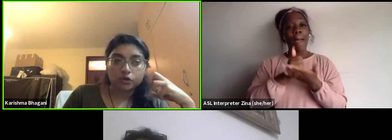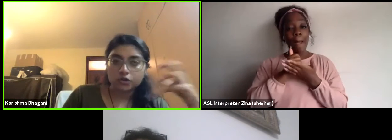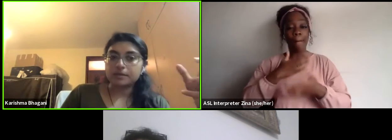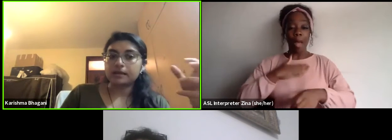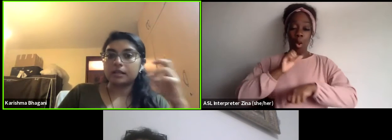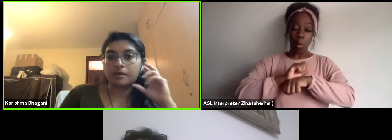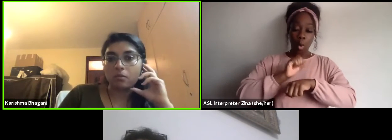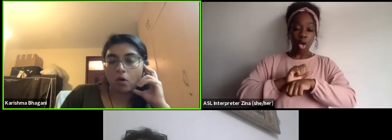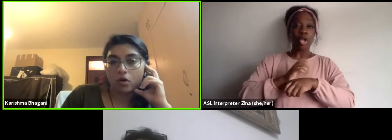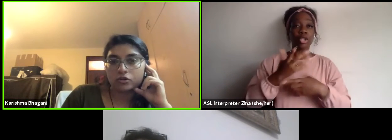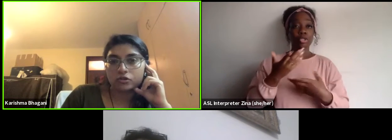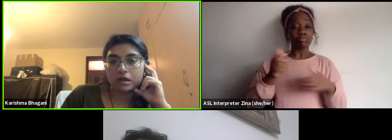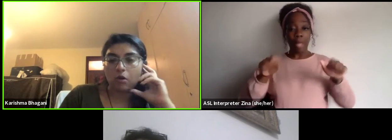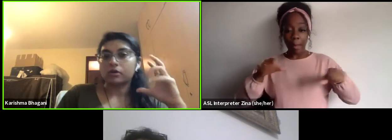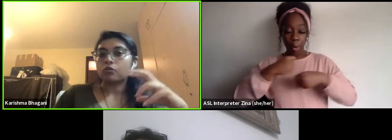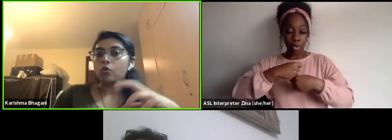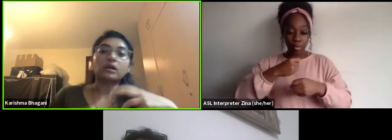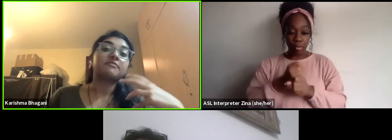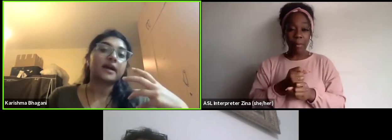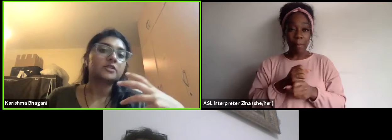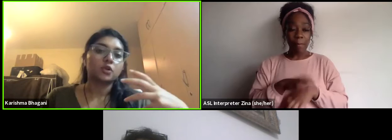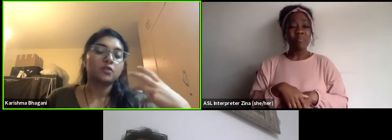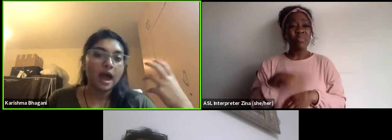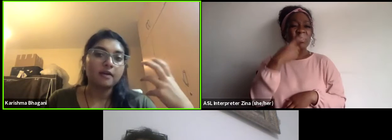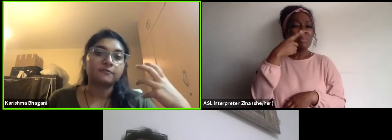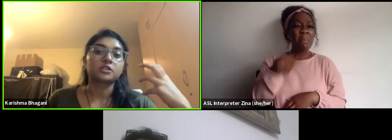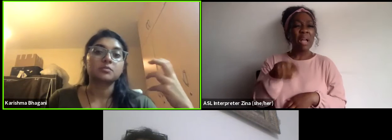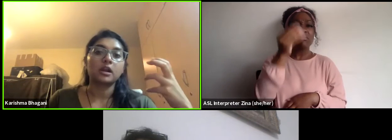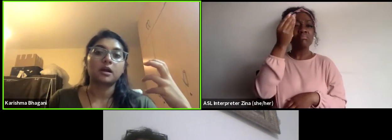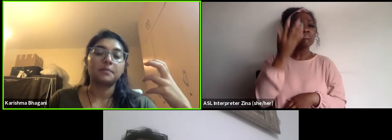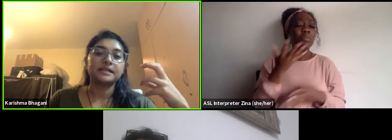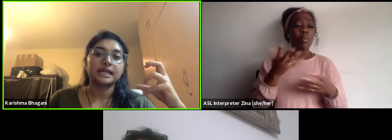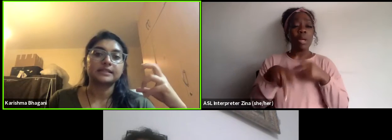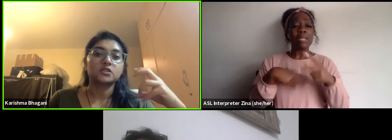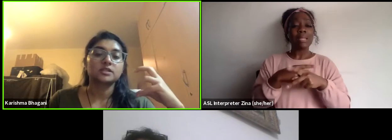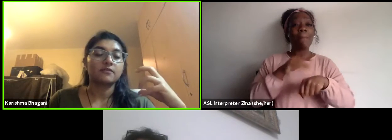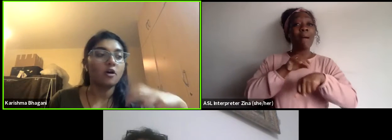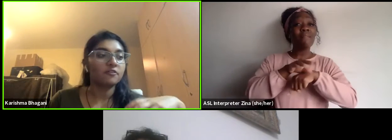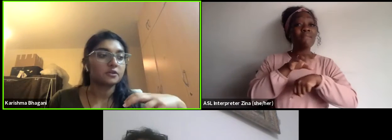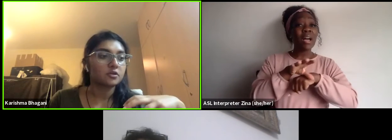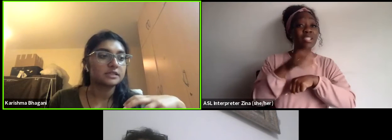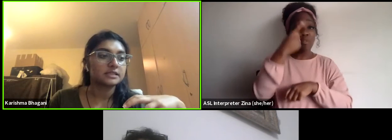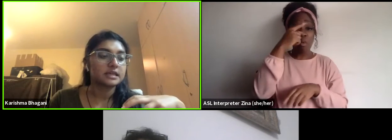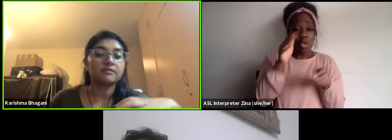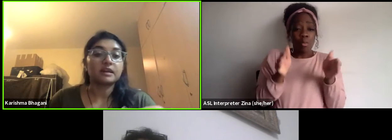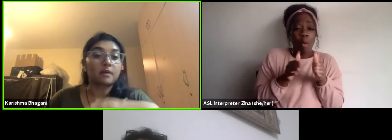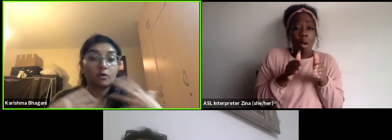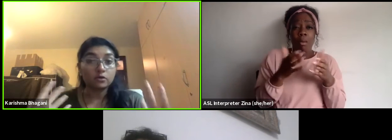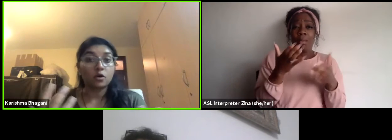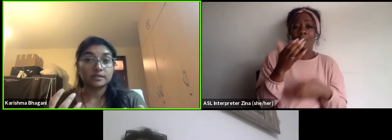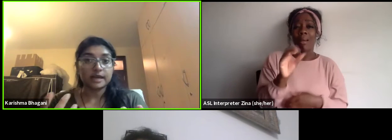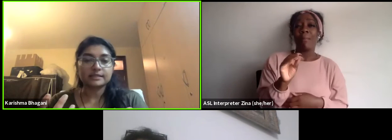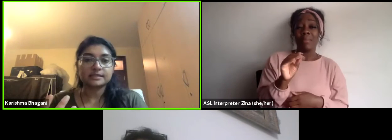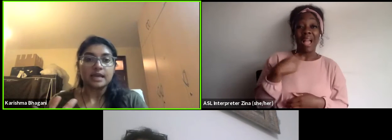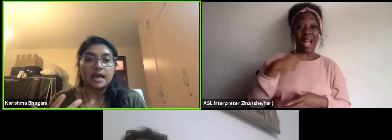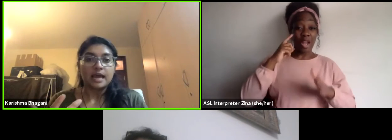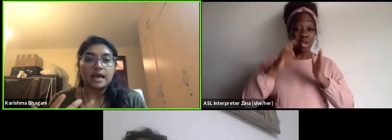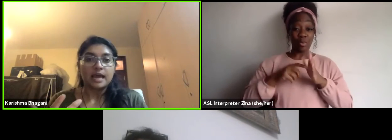Could you speak a little bit more or what advice would you have for smaller companies like this 'cause I've often noticed even in my own contexts